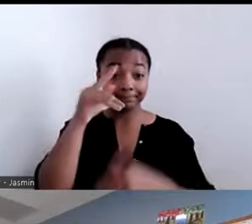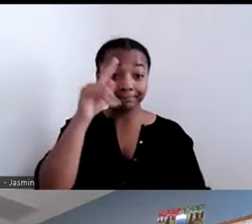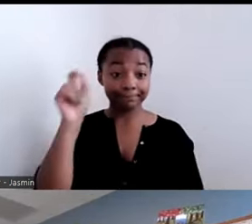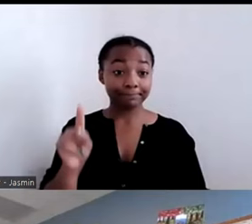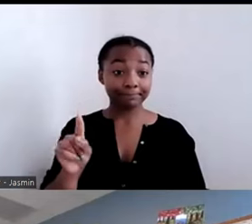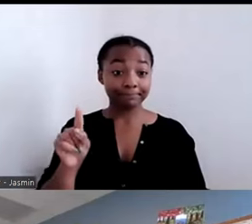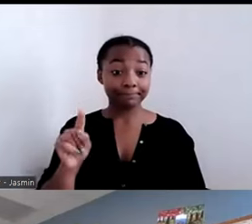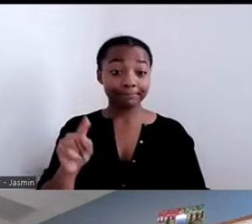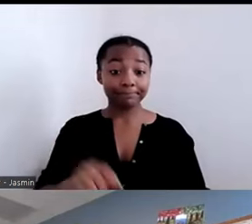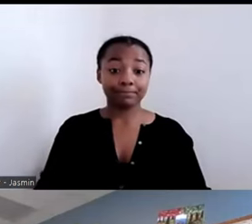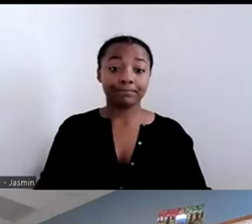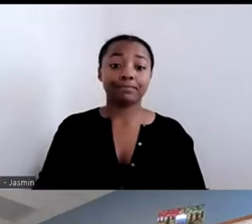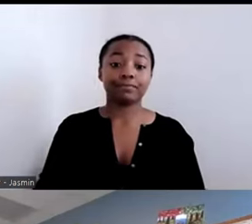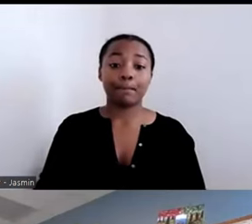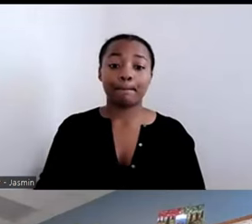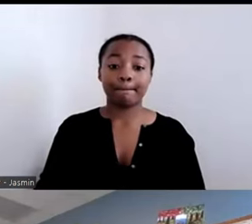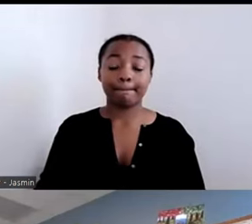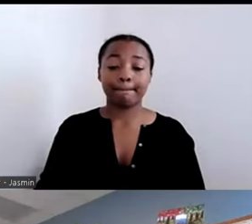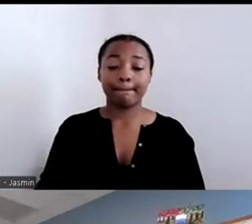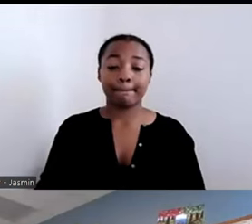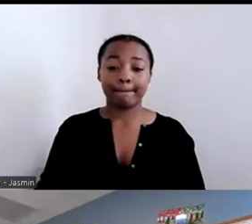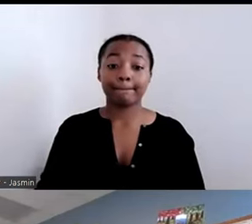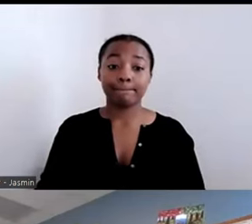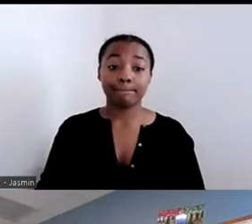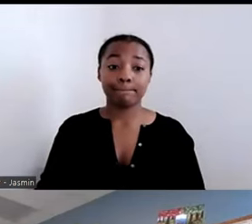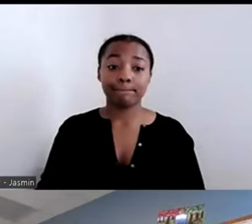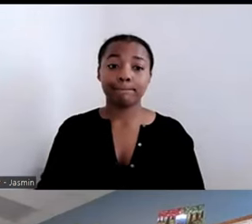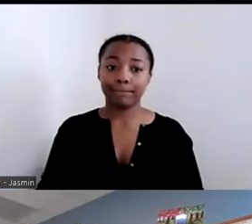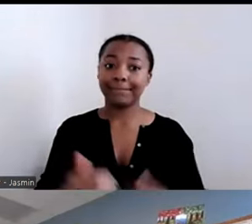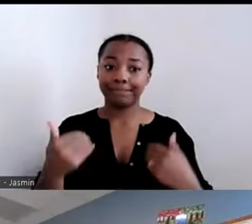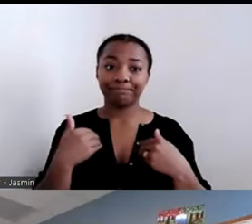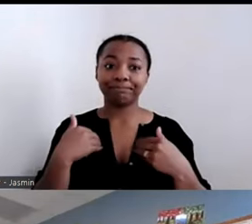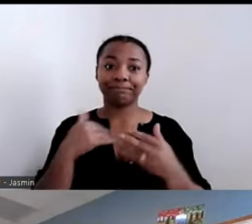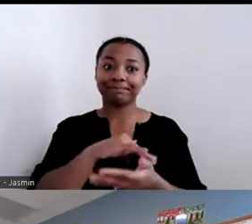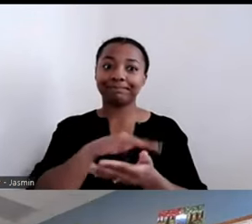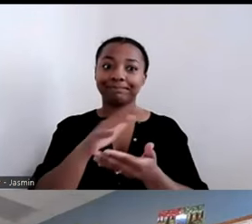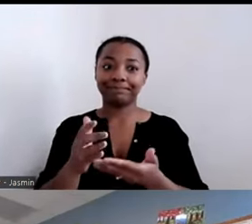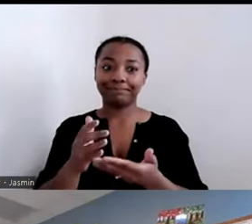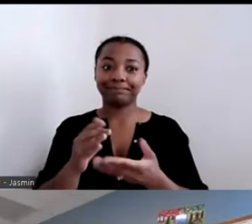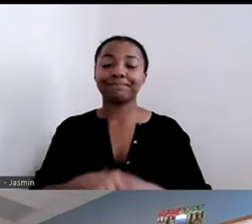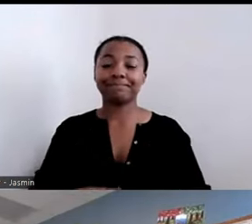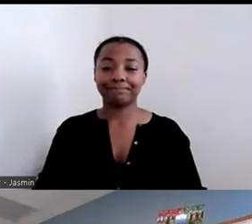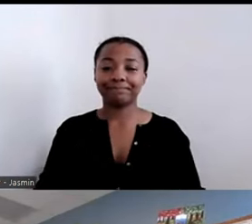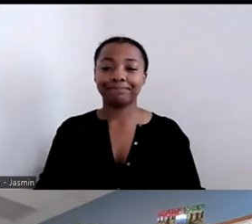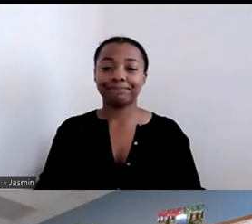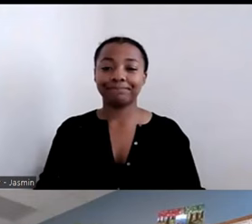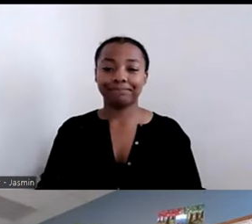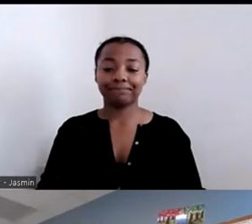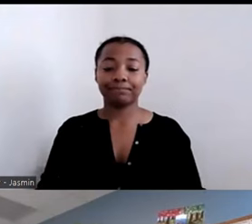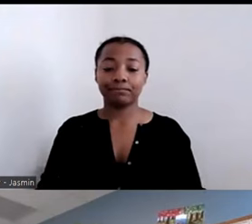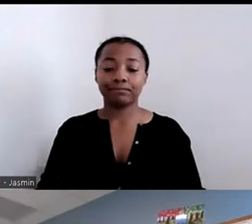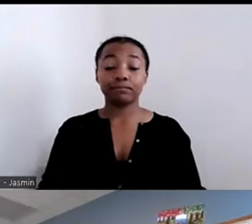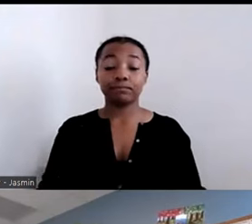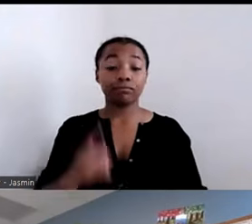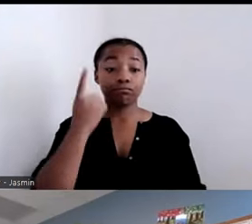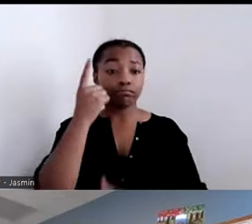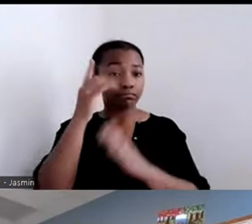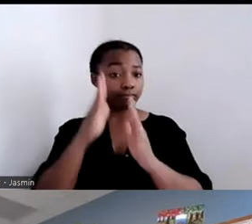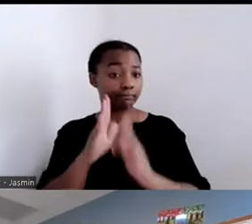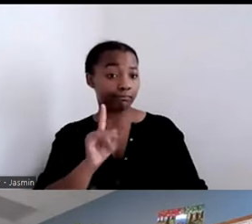There are quite a few. One of the participants asked what can be